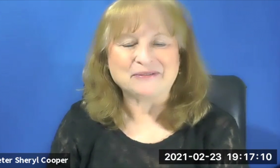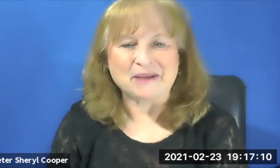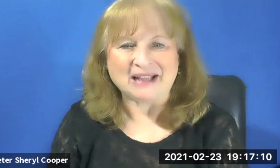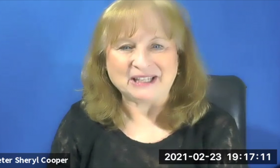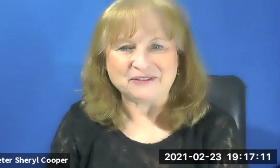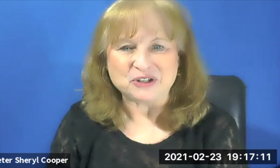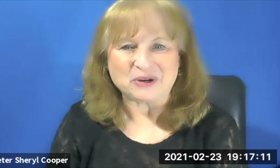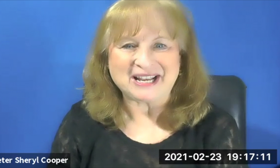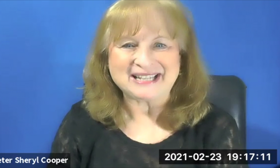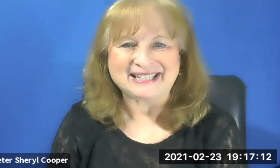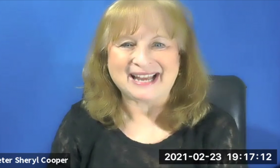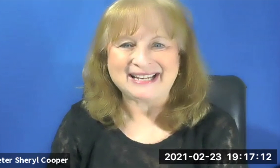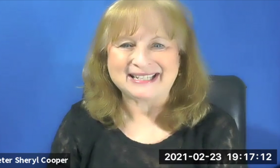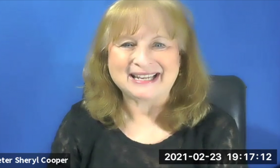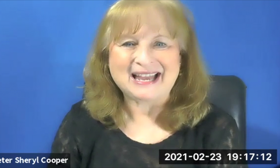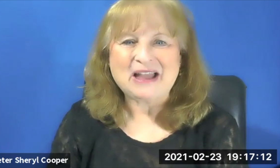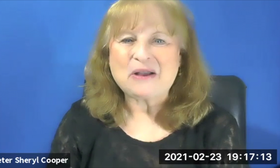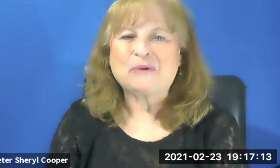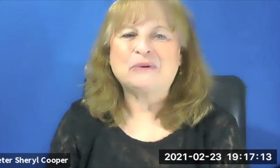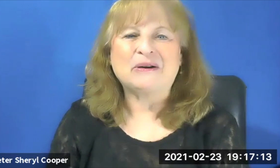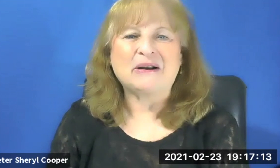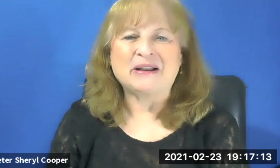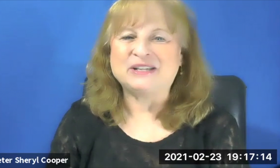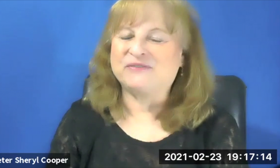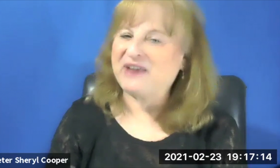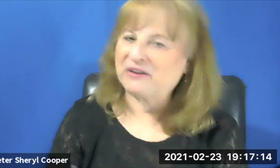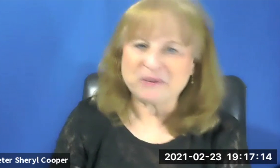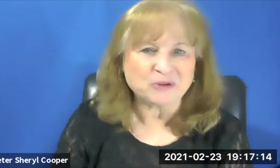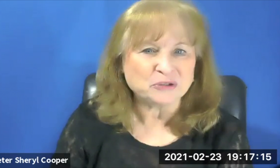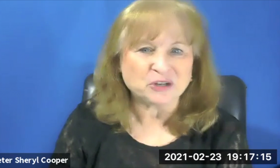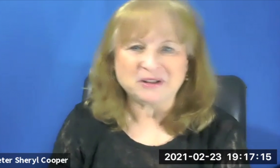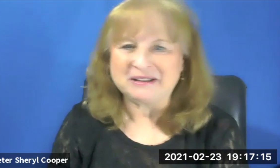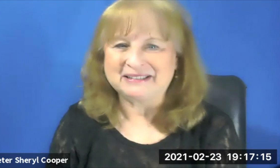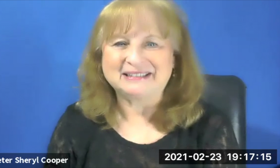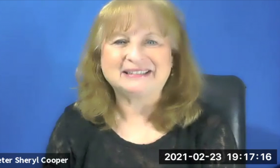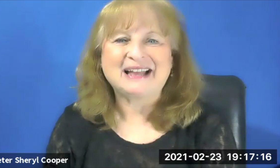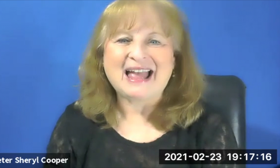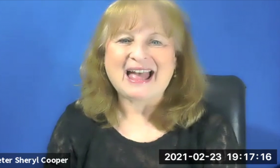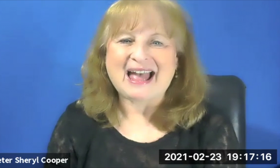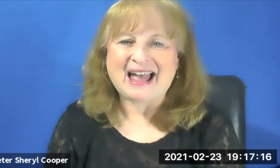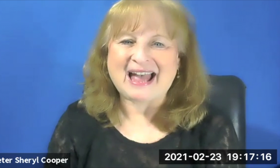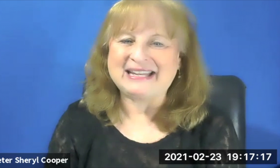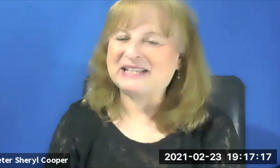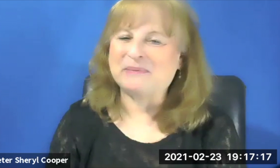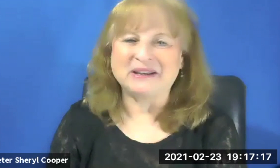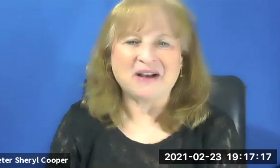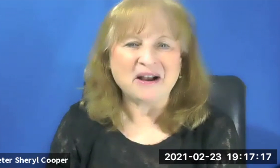Rabbi Leigh for joining us tonight. He's very approachable. And